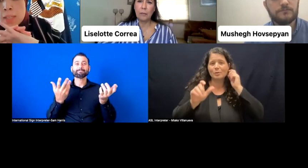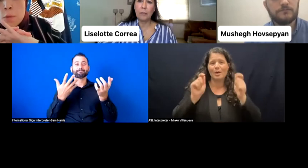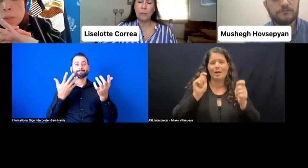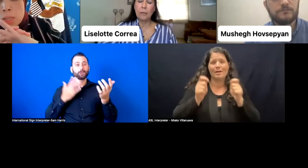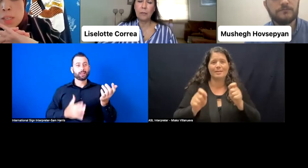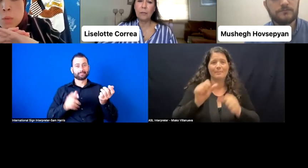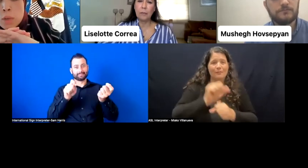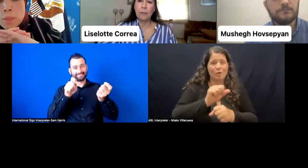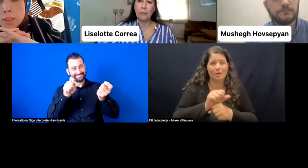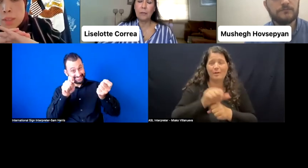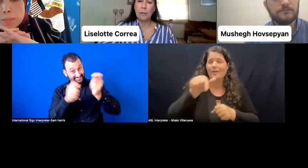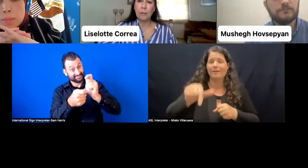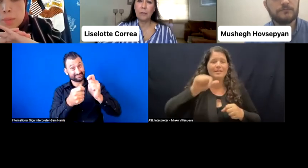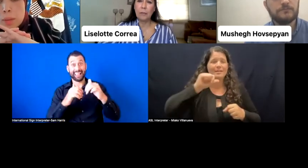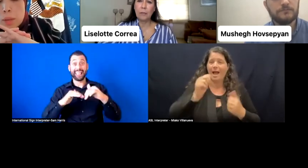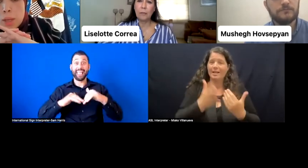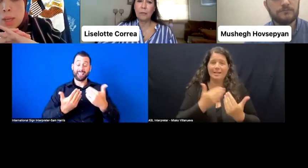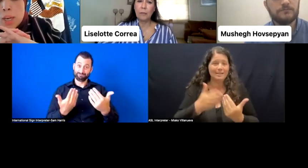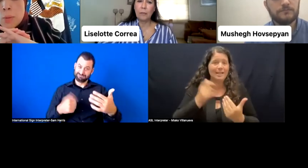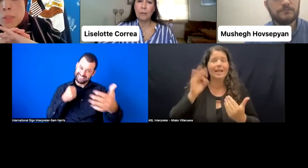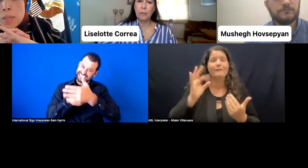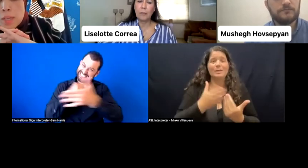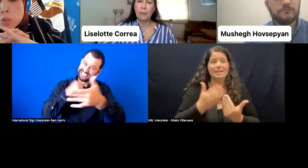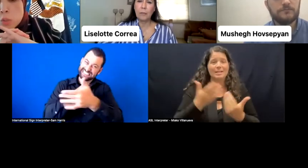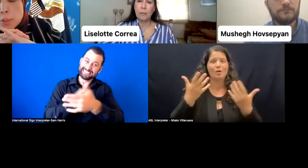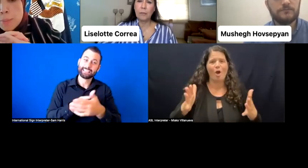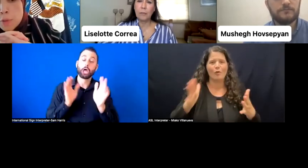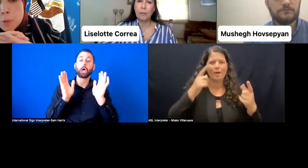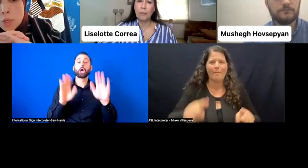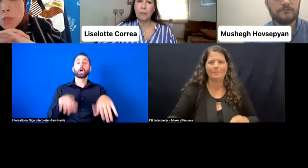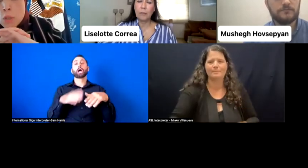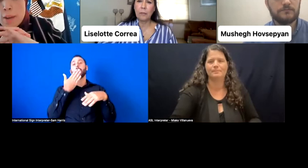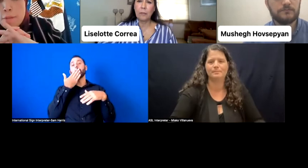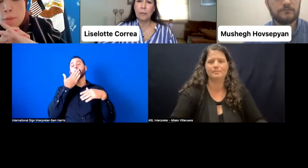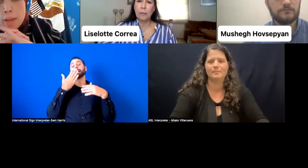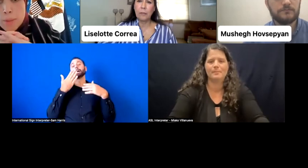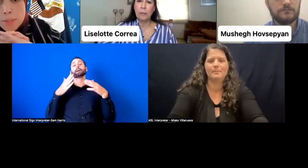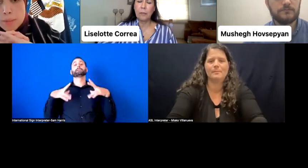And if it was easy, it would have been done. And I will say that to do adaptive work, you need to have three elements.